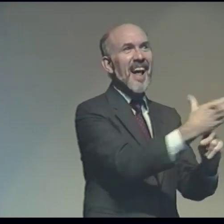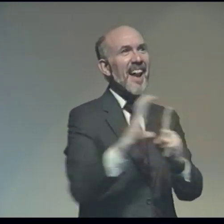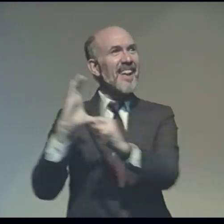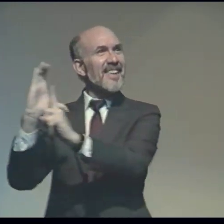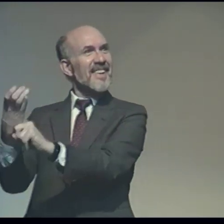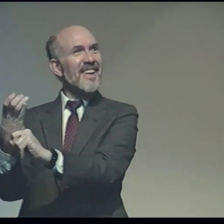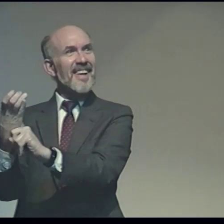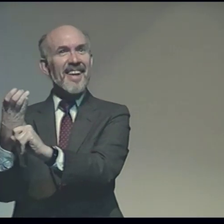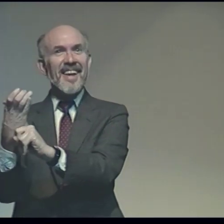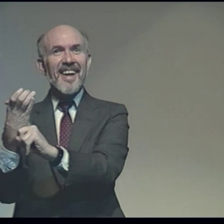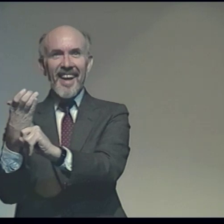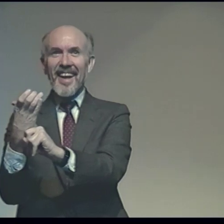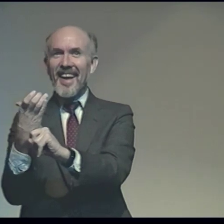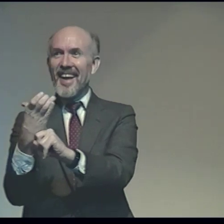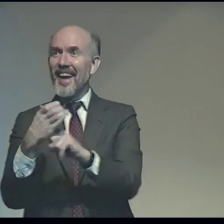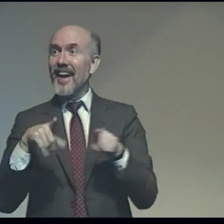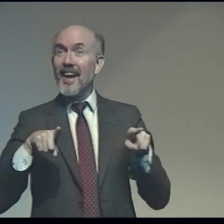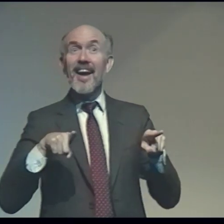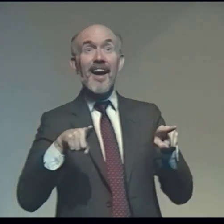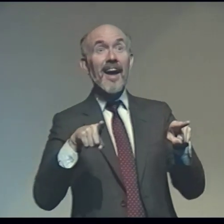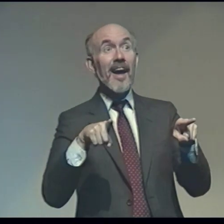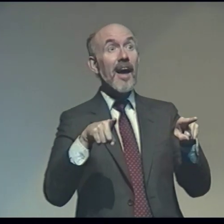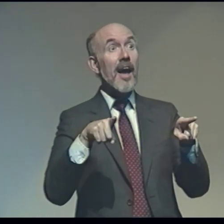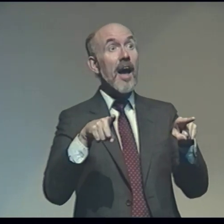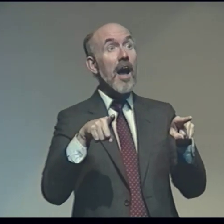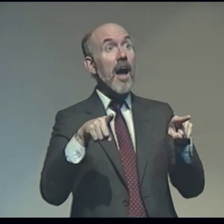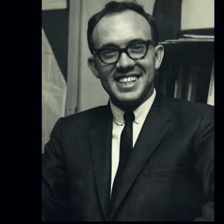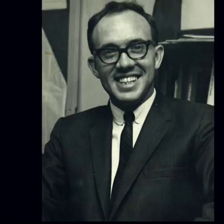We had two different languages and two different cultures in the same house!